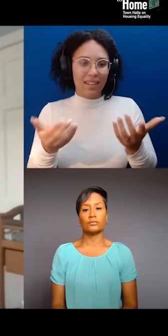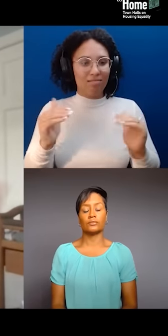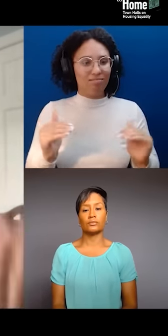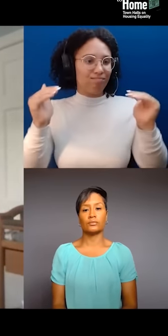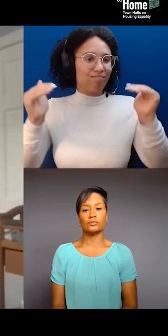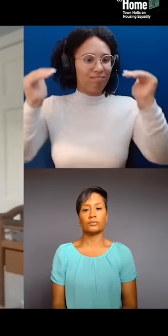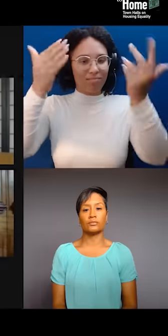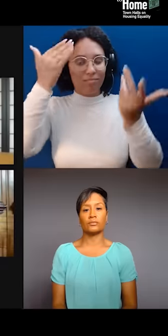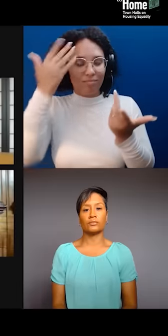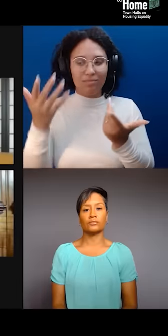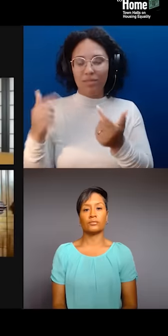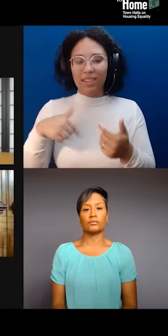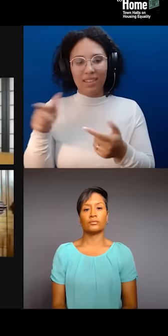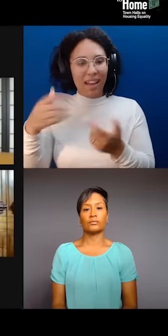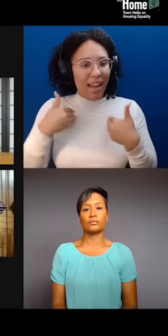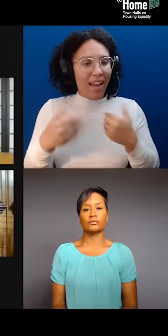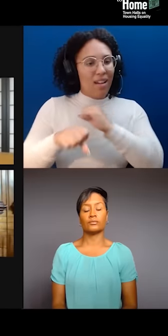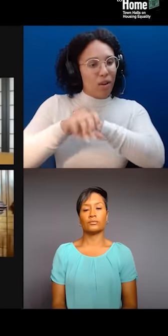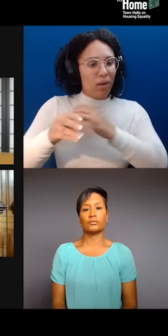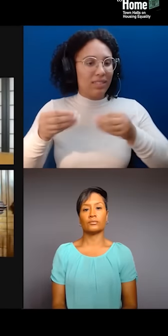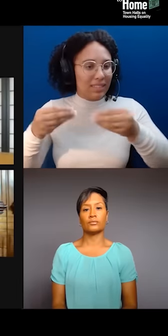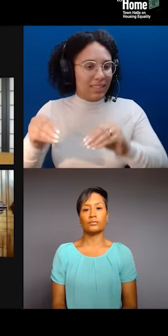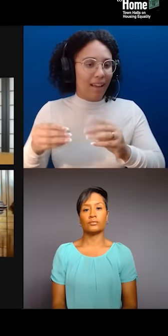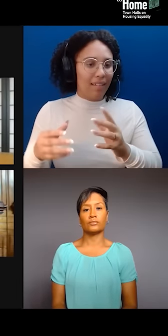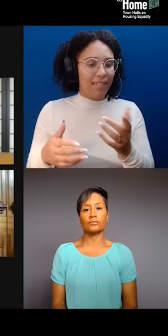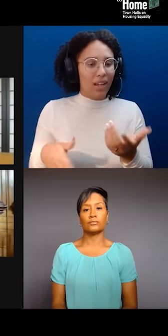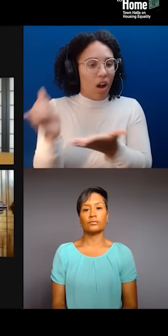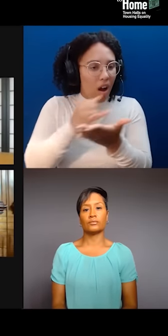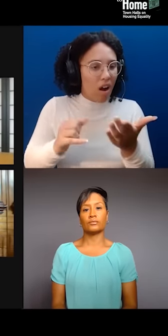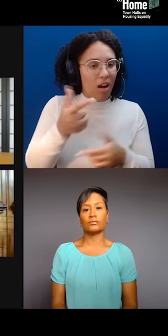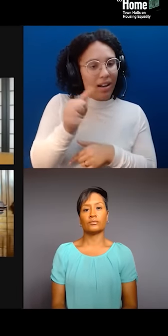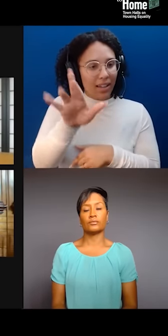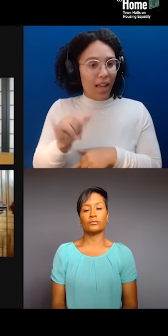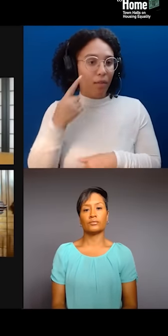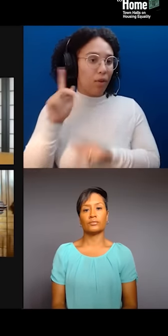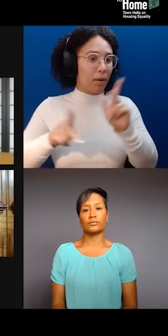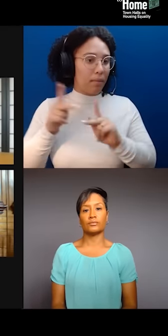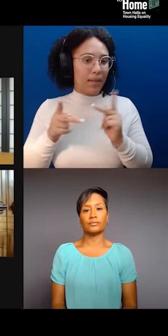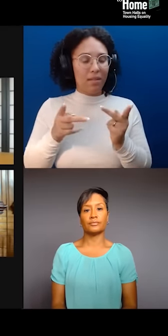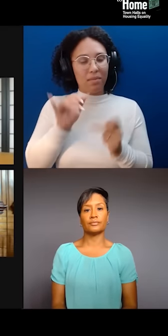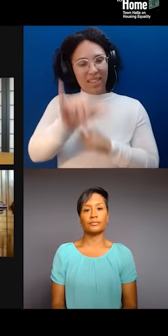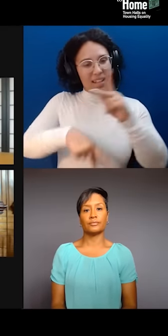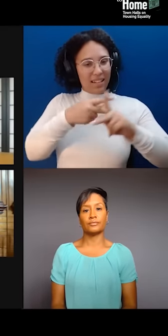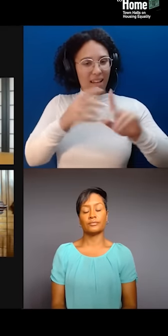or certain amenities for folks of that kind of type, of that class with the creative class. And then they know, just like SoHo,